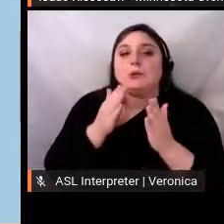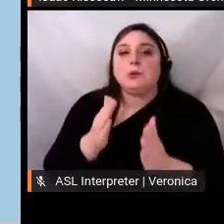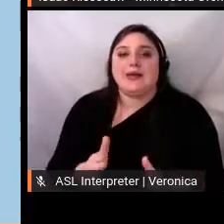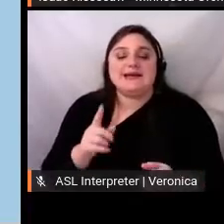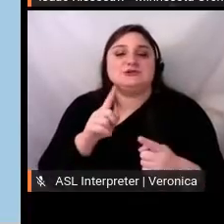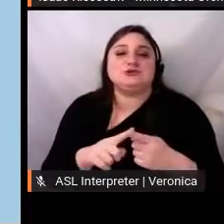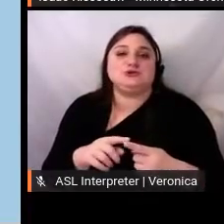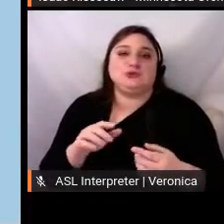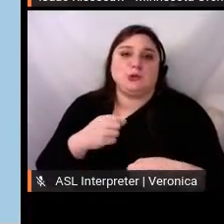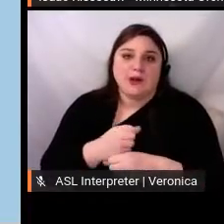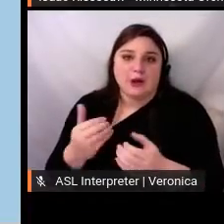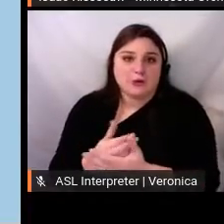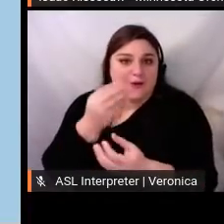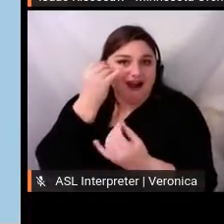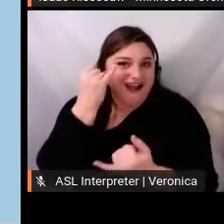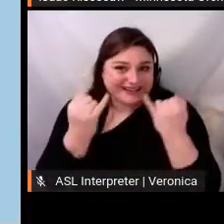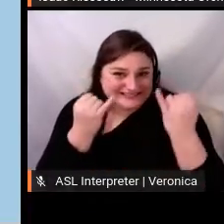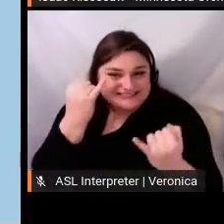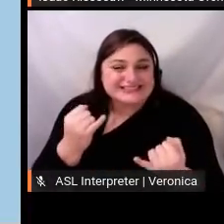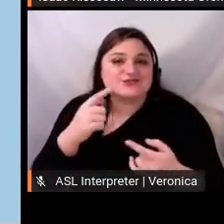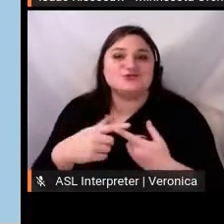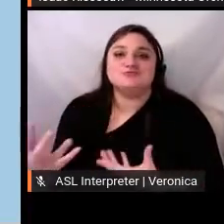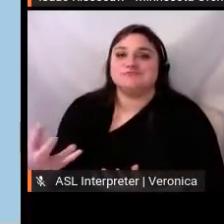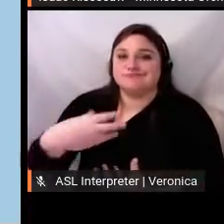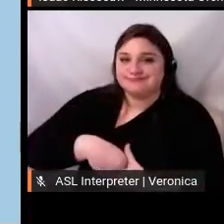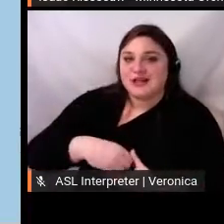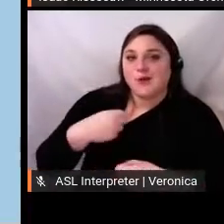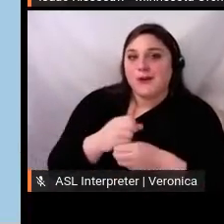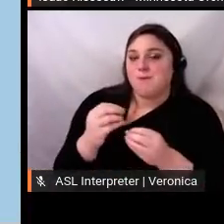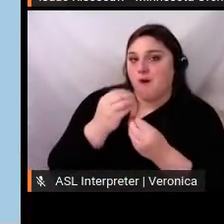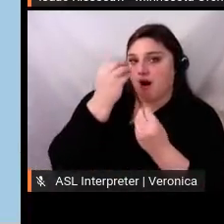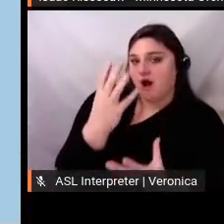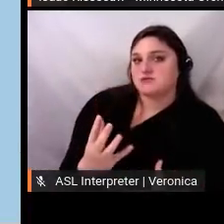content creation. Musicians from this committee led Instagram Takeovers